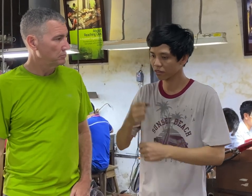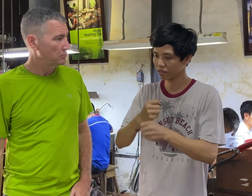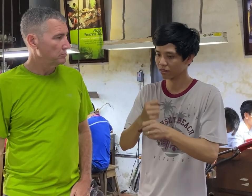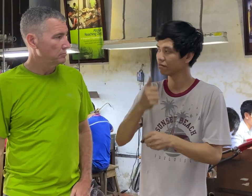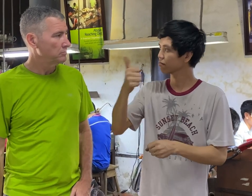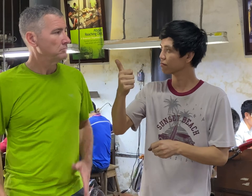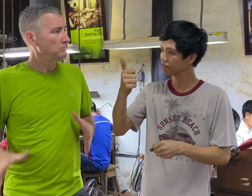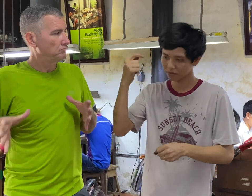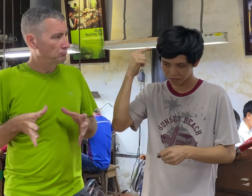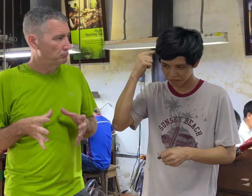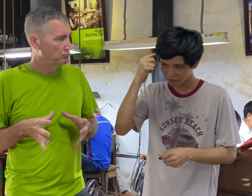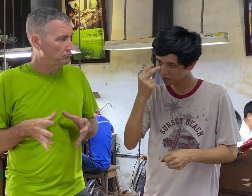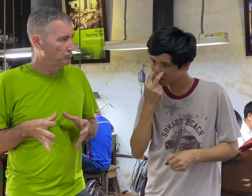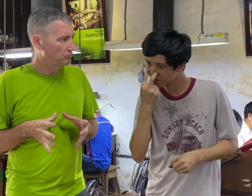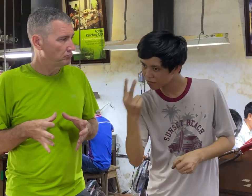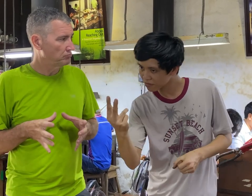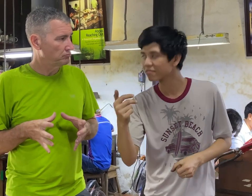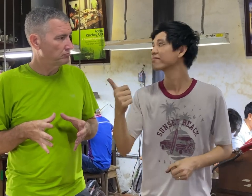Deaf and handicapped people are only here.